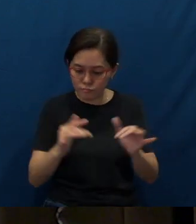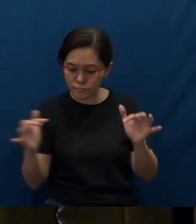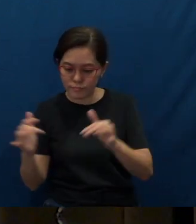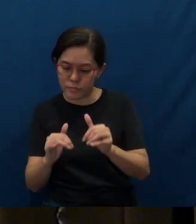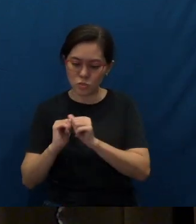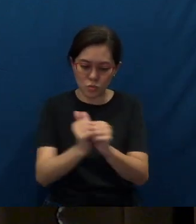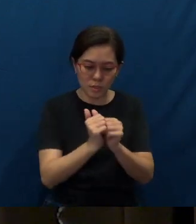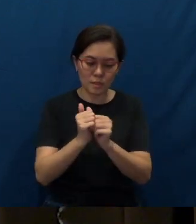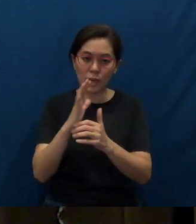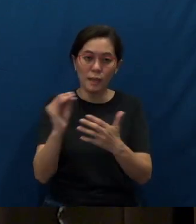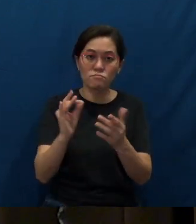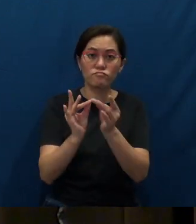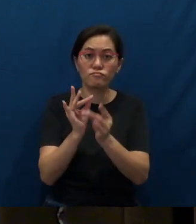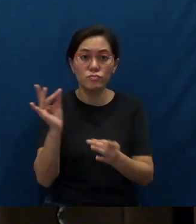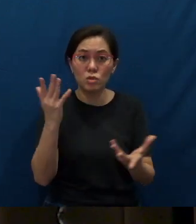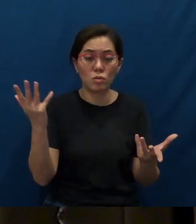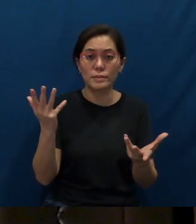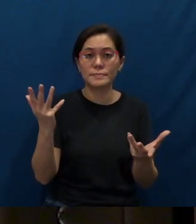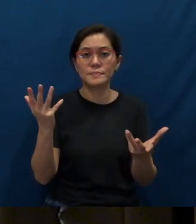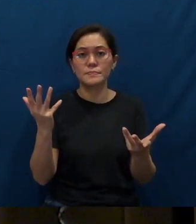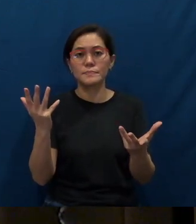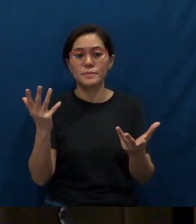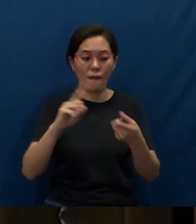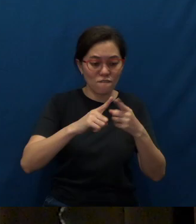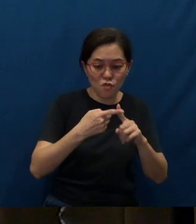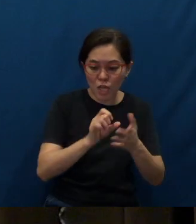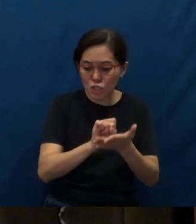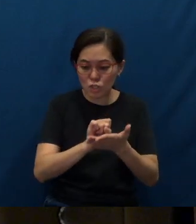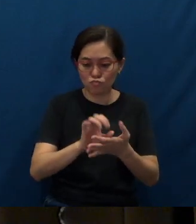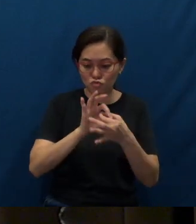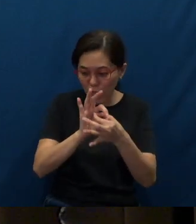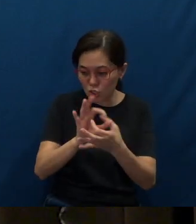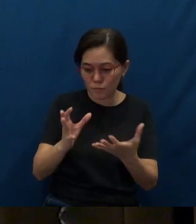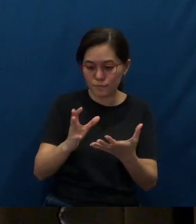in the spirit of friendship, relationships - it's positive.